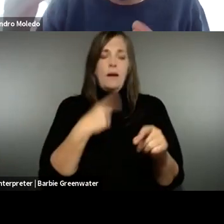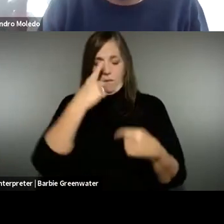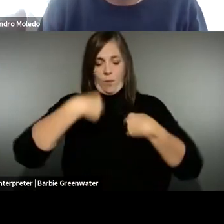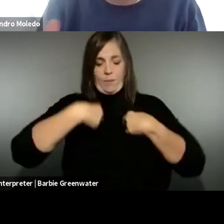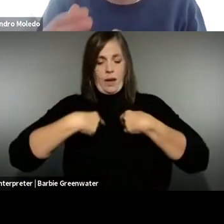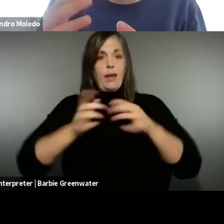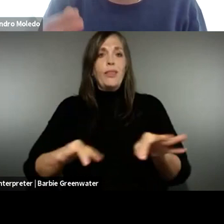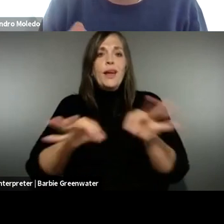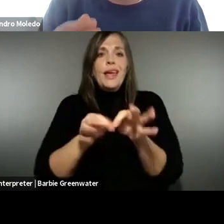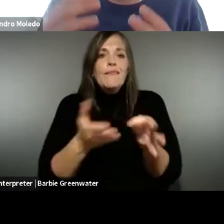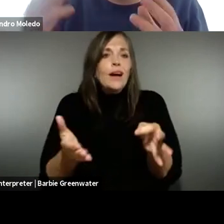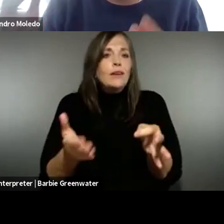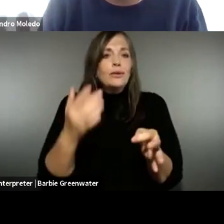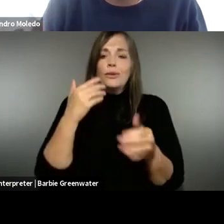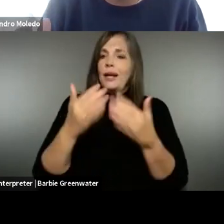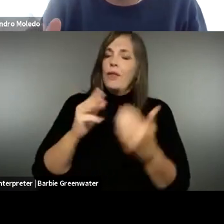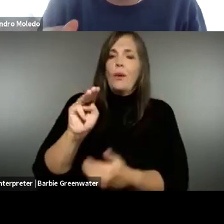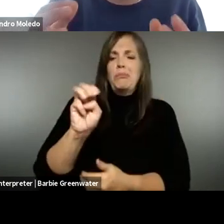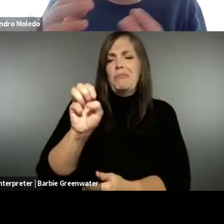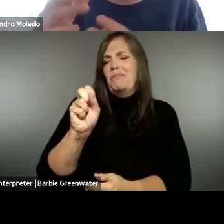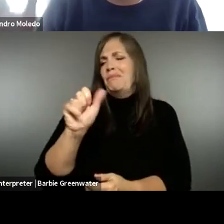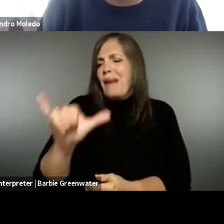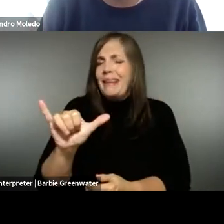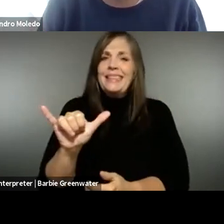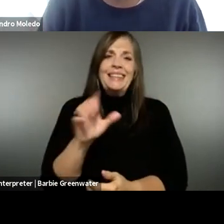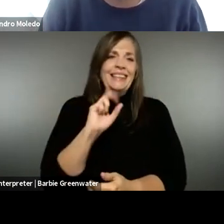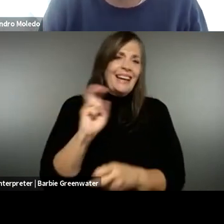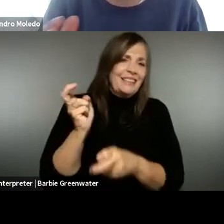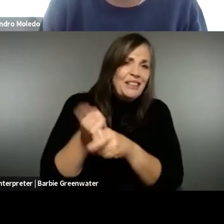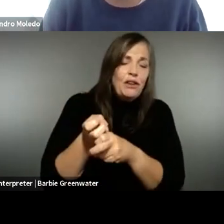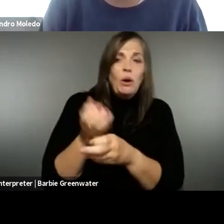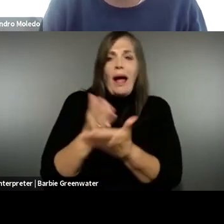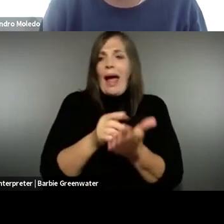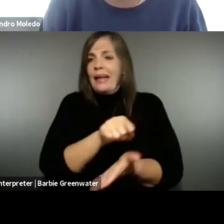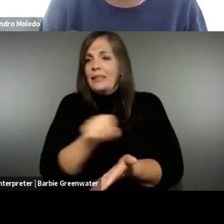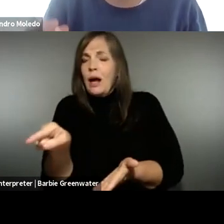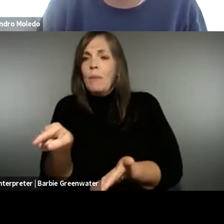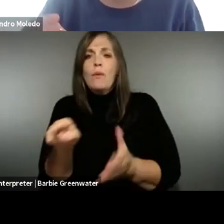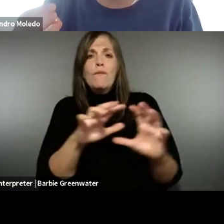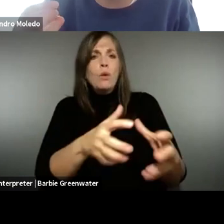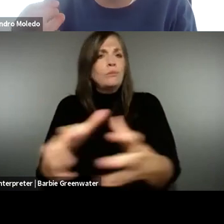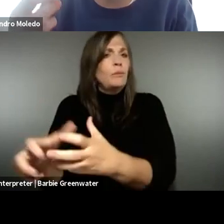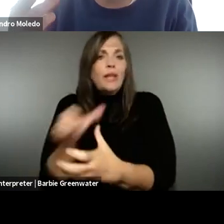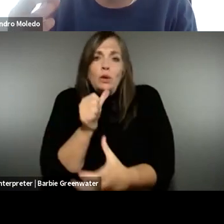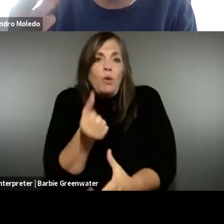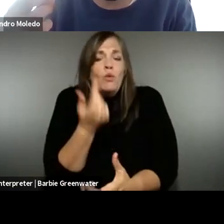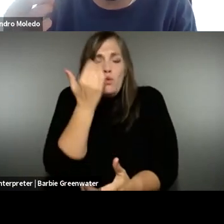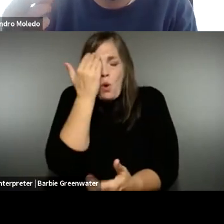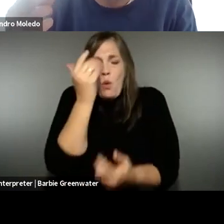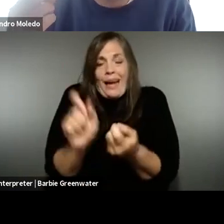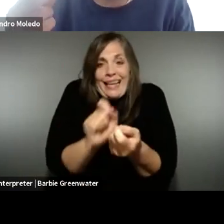can go beyond. So to me, the key factor, even though it is messy and it is difficult and